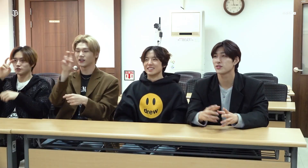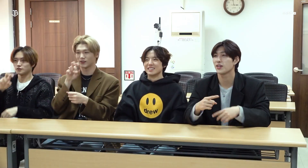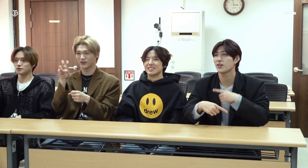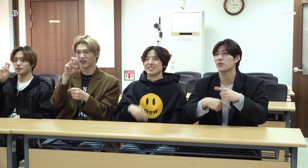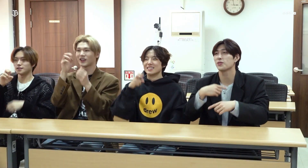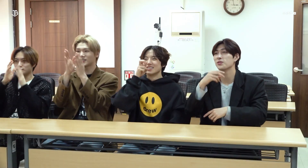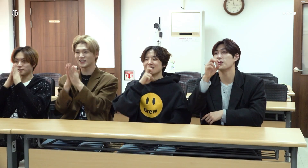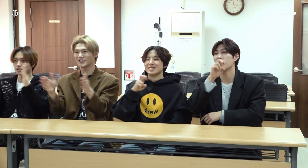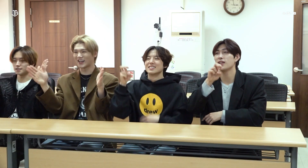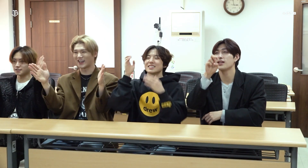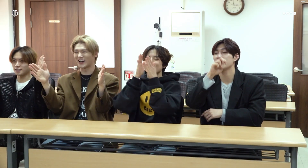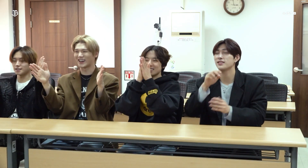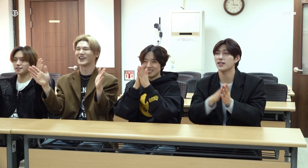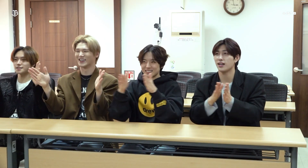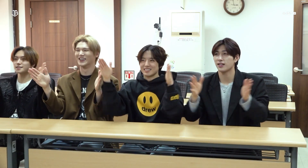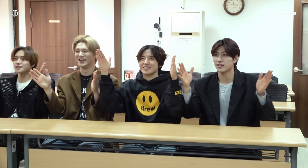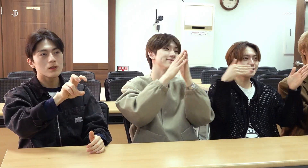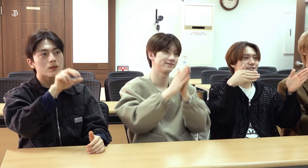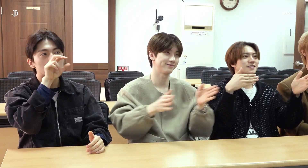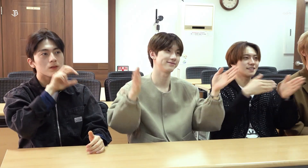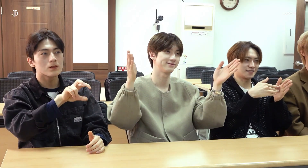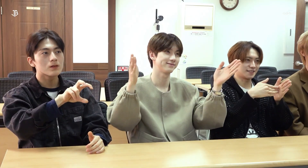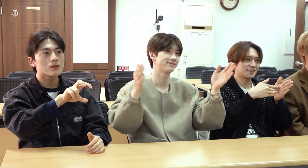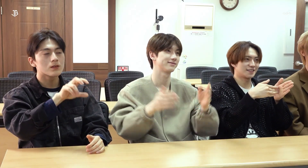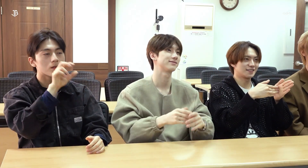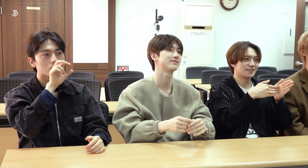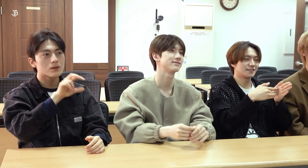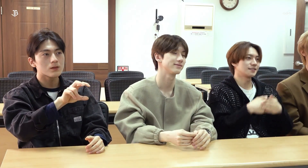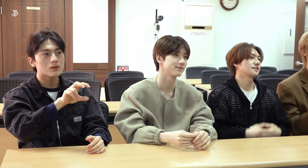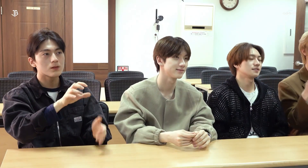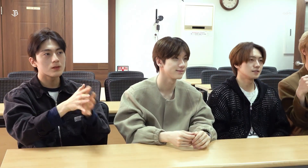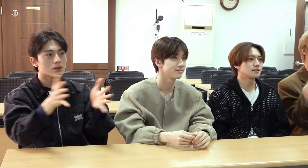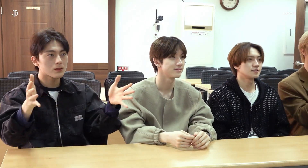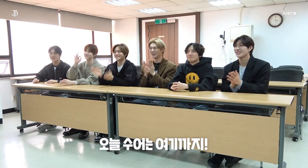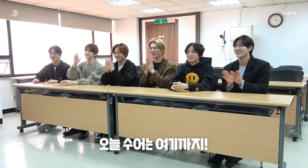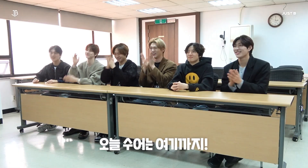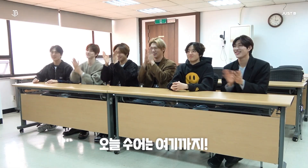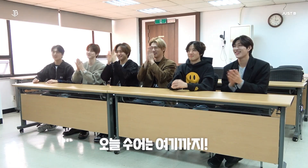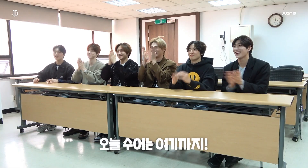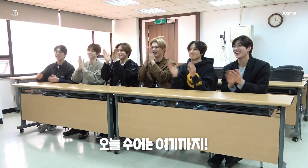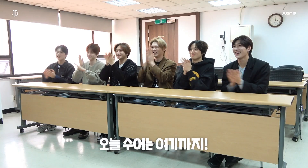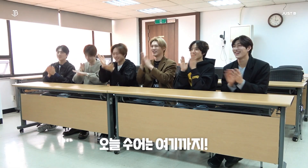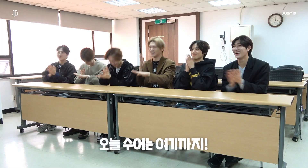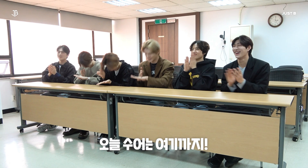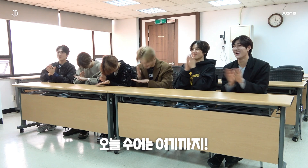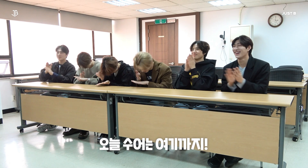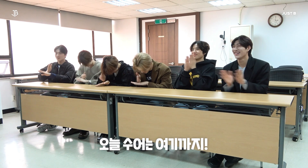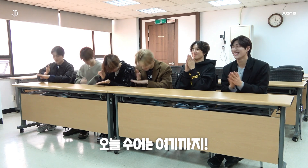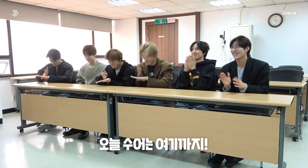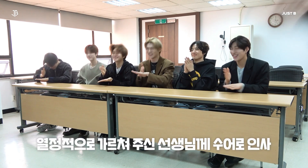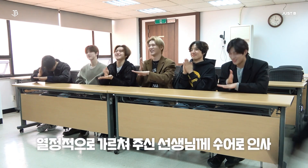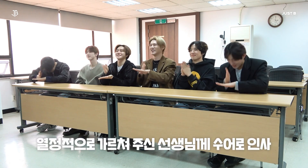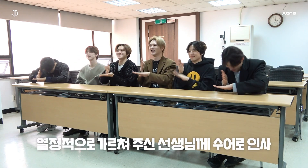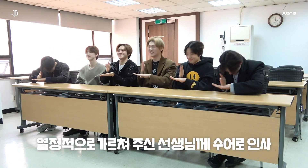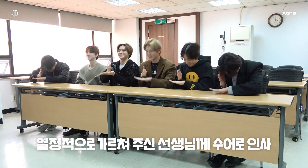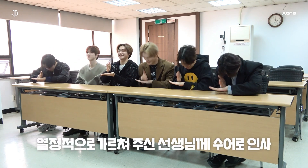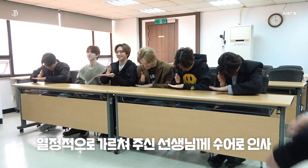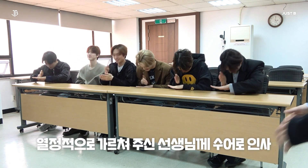'Start singing a song in sign language' 'The end' [That's it for today's sign language!] Thank you - Thank you